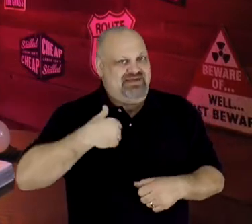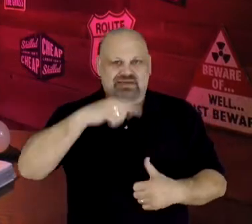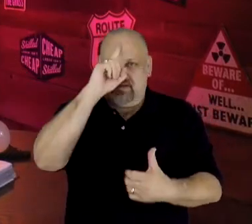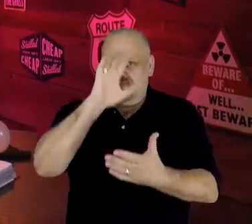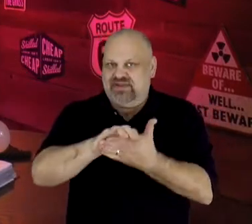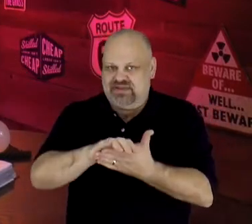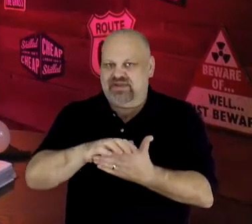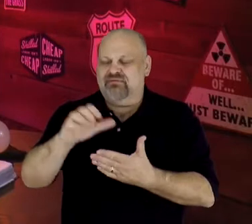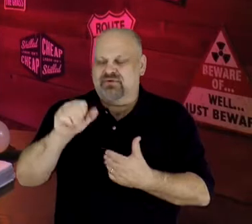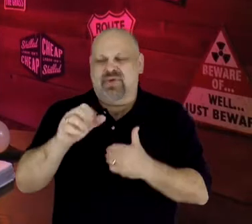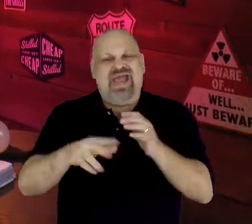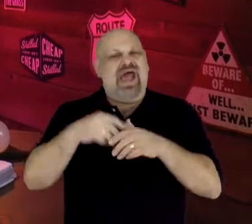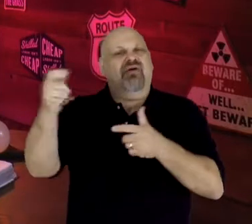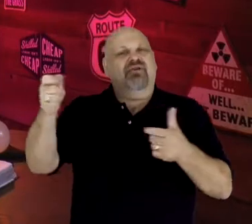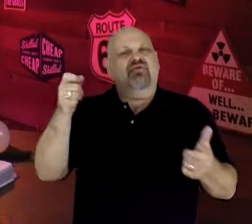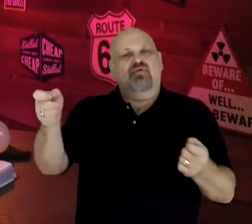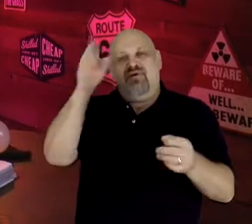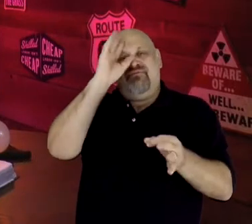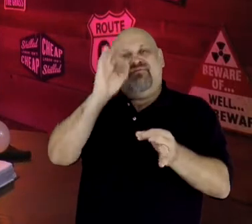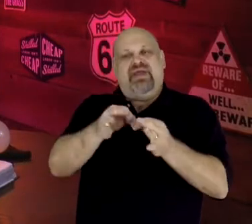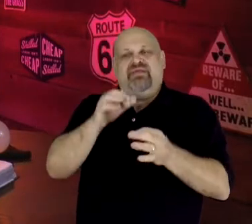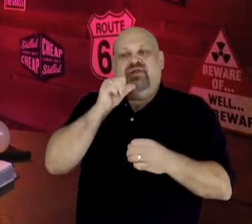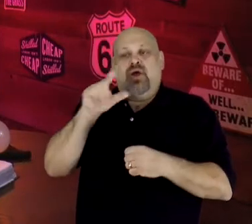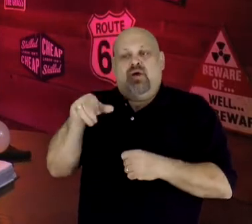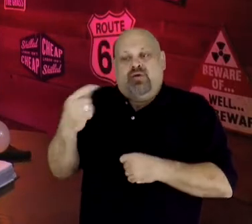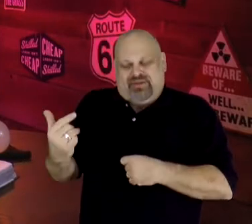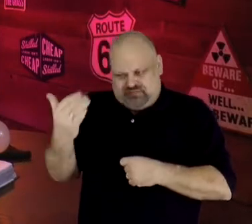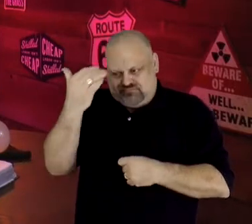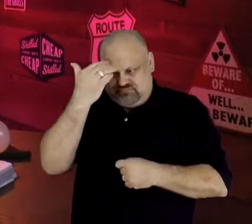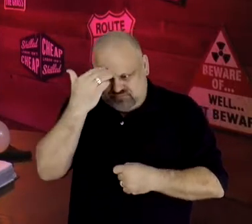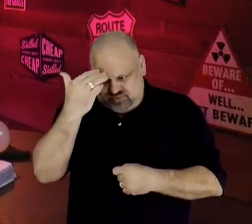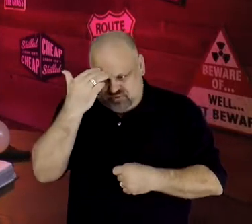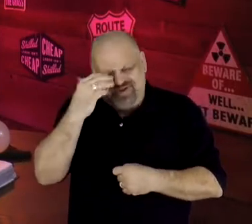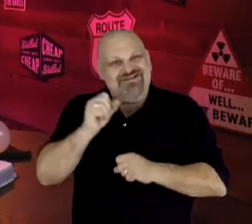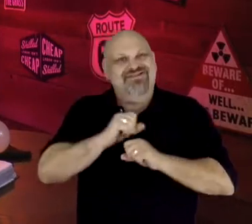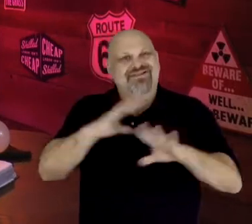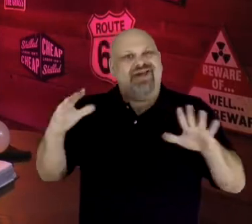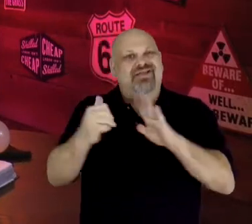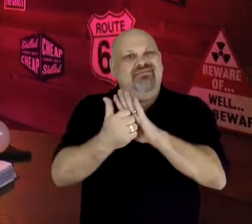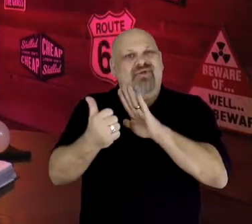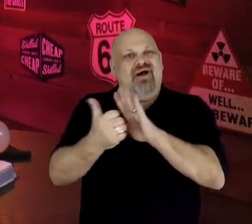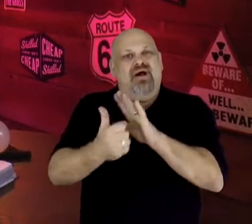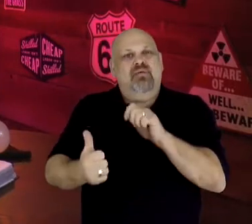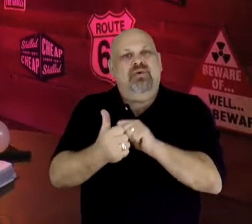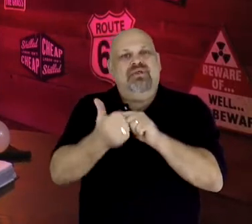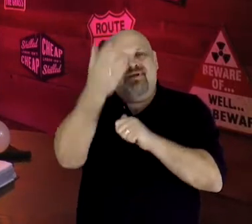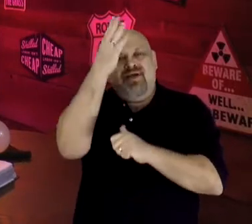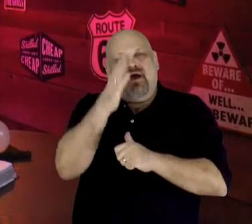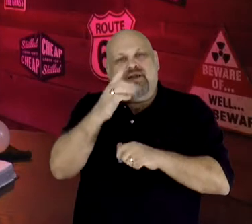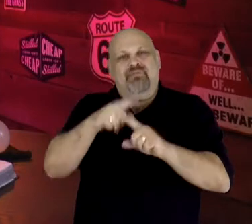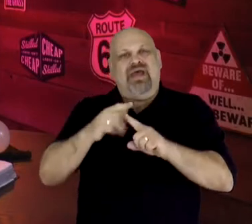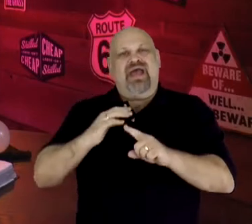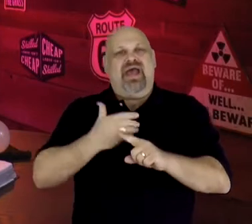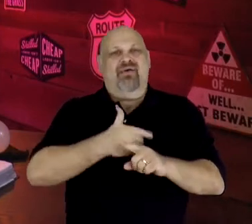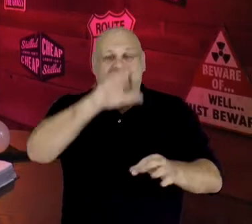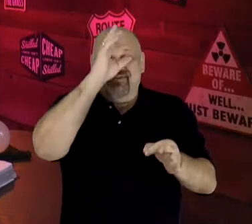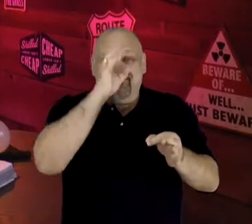Out-of-control faith not only recognizes that nothing is impossible with God, but our faith is